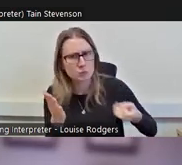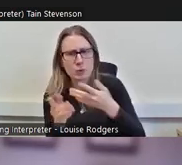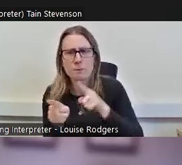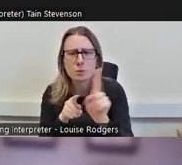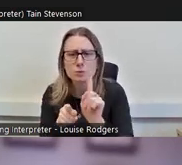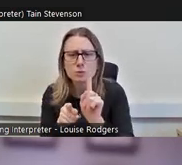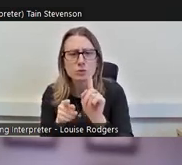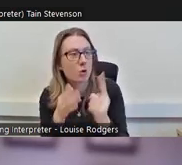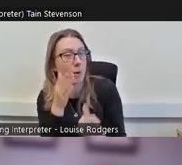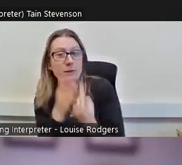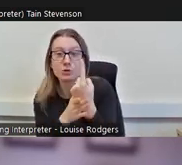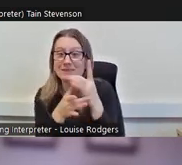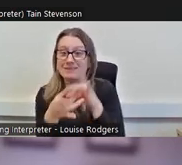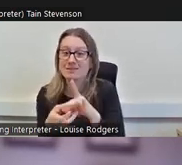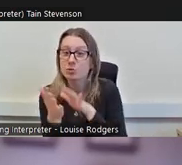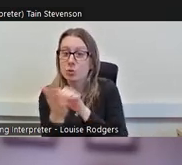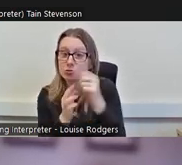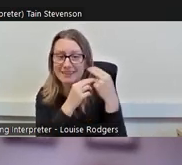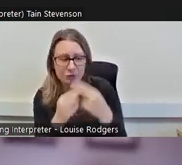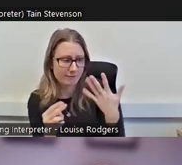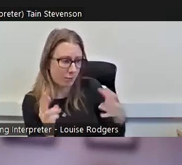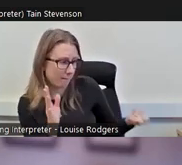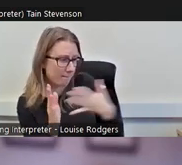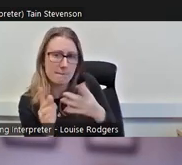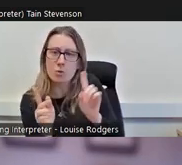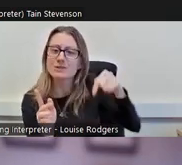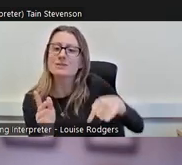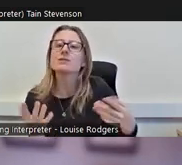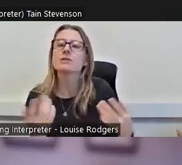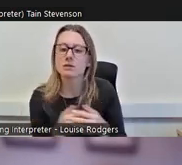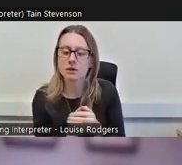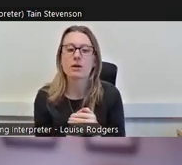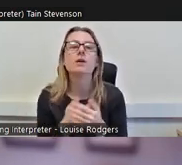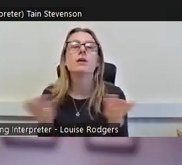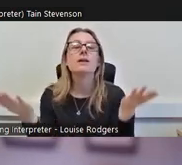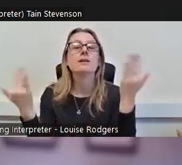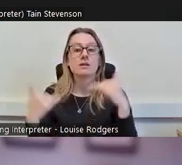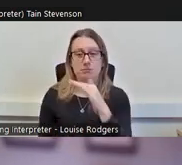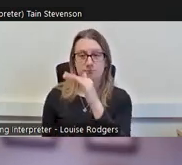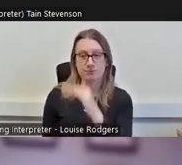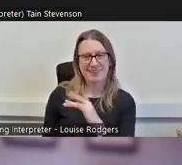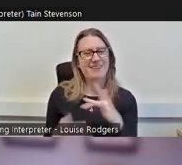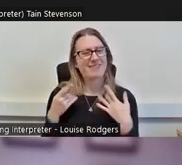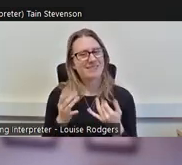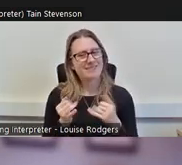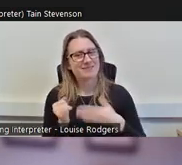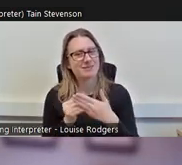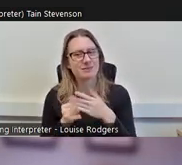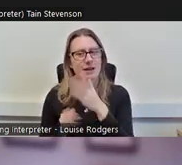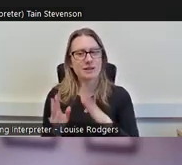for culture and heritage. Then we felt we had to bring a little bit about the cost-of-living crisis